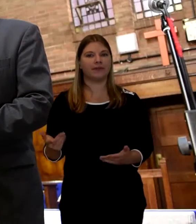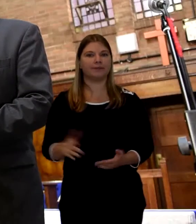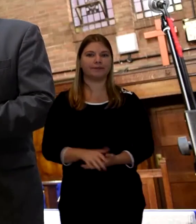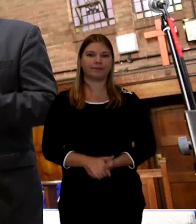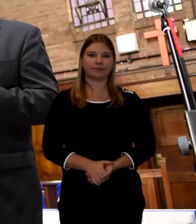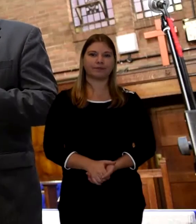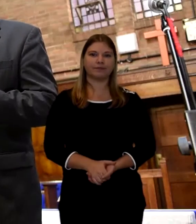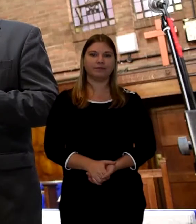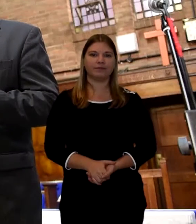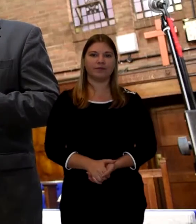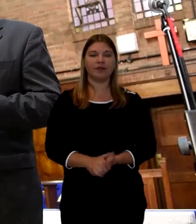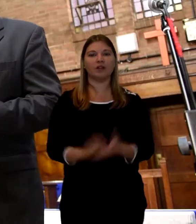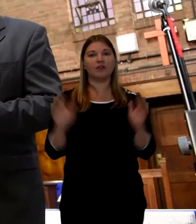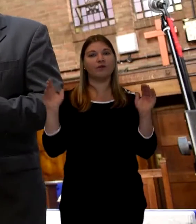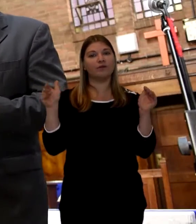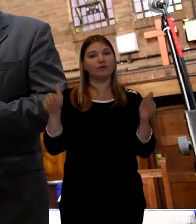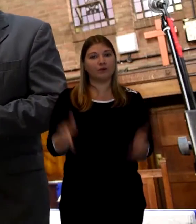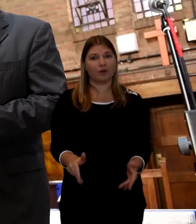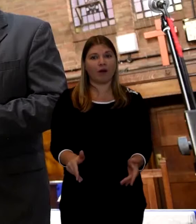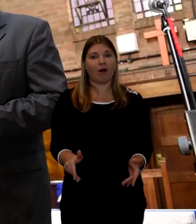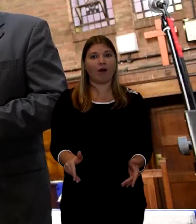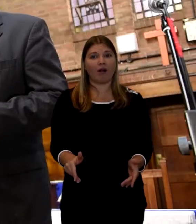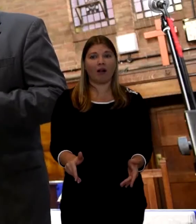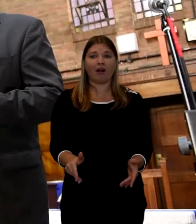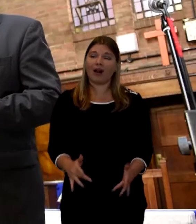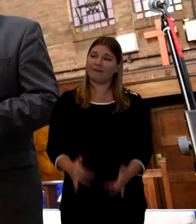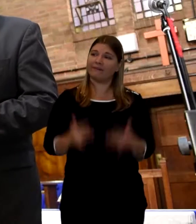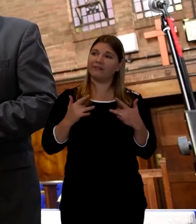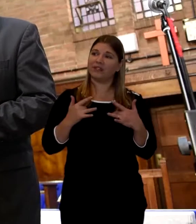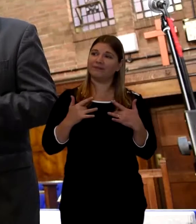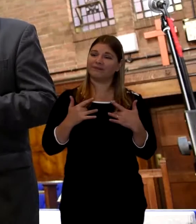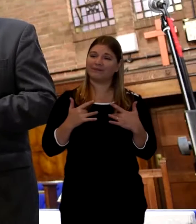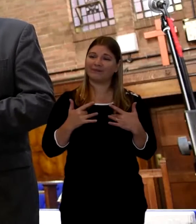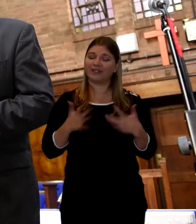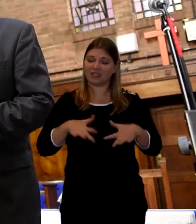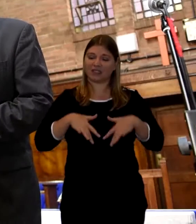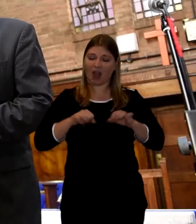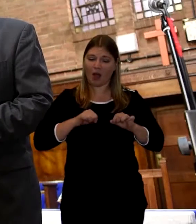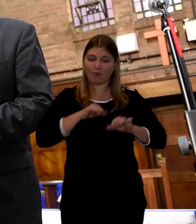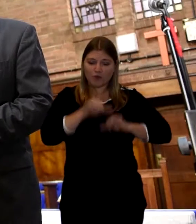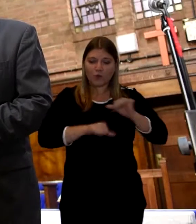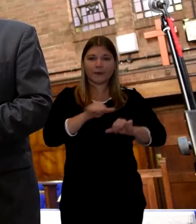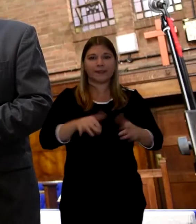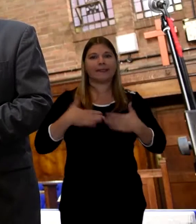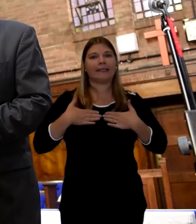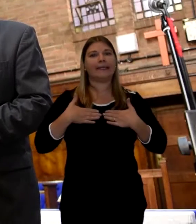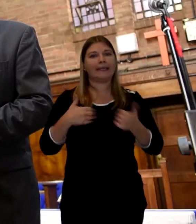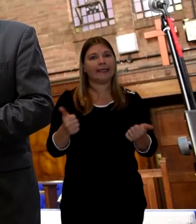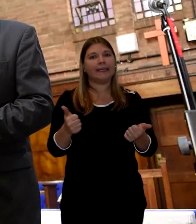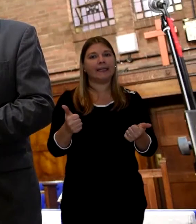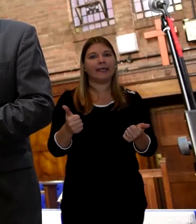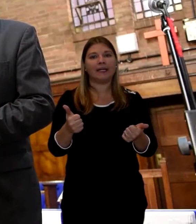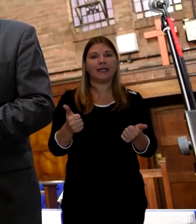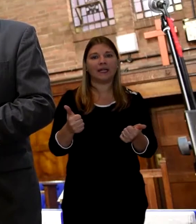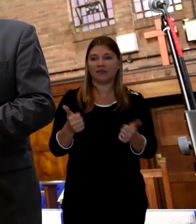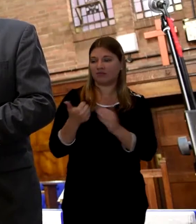the start of the healing process for the family for the communities. The start of the healing process and it helps. (Sings) "Then sings my soul my saviour God to thee."